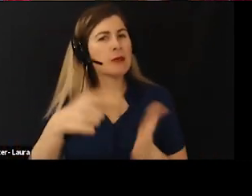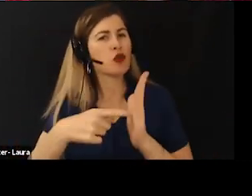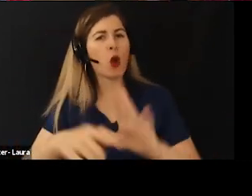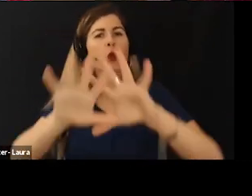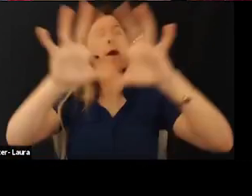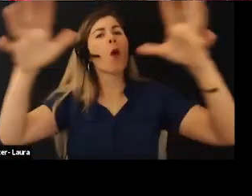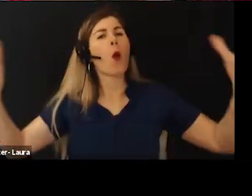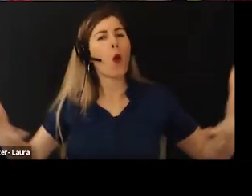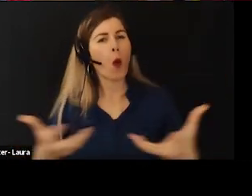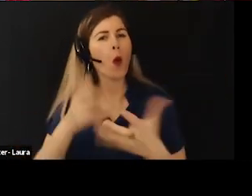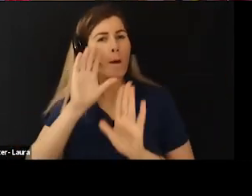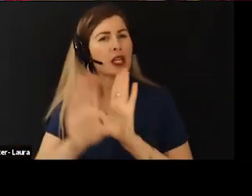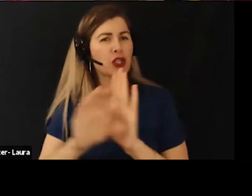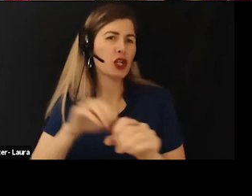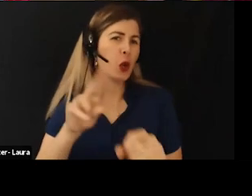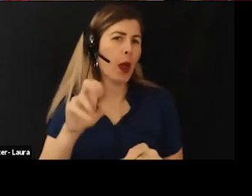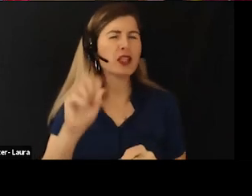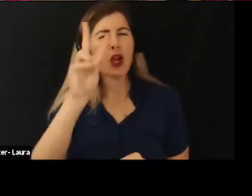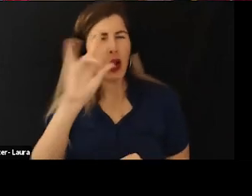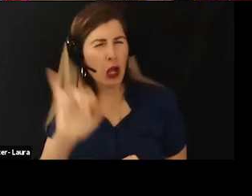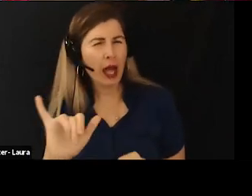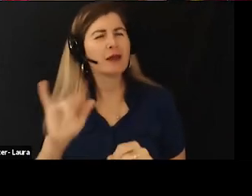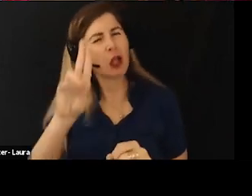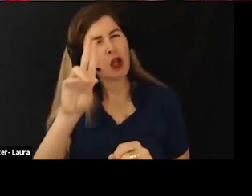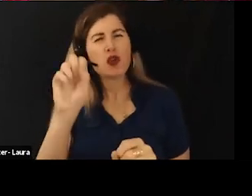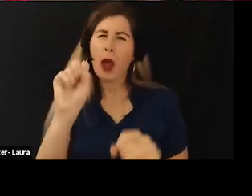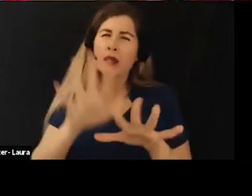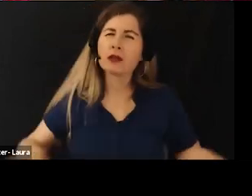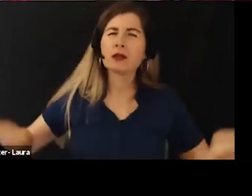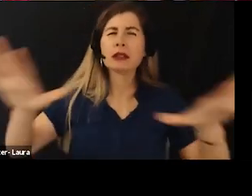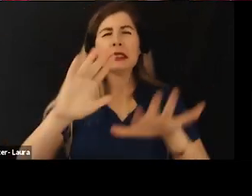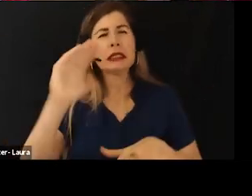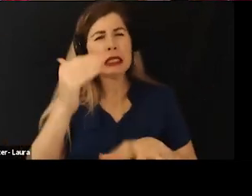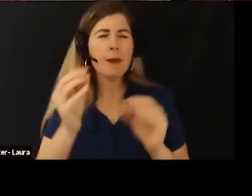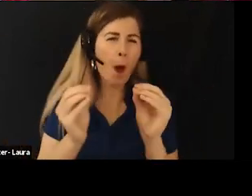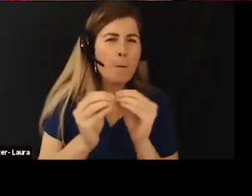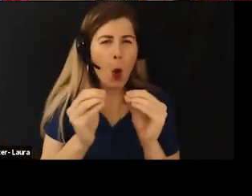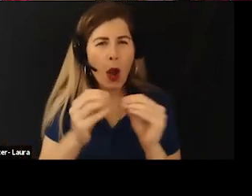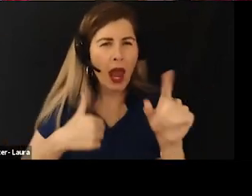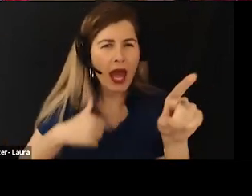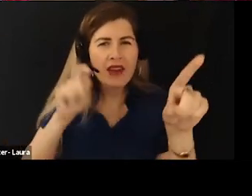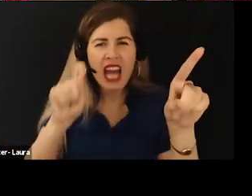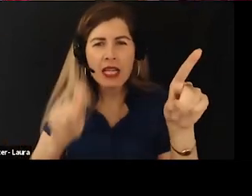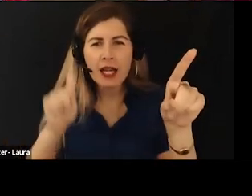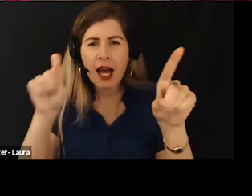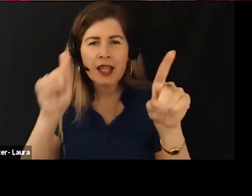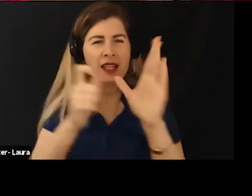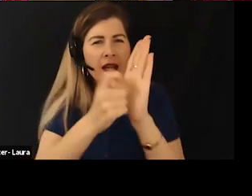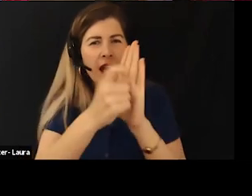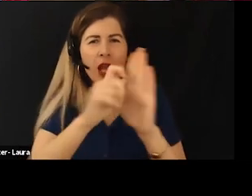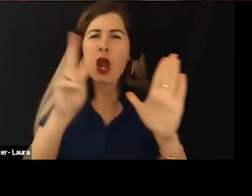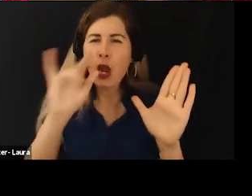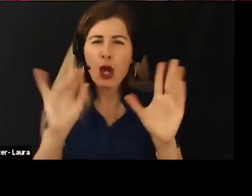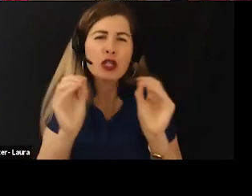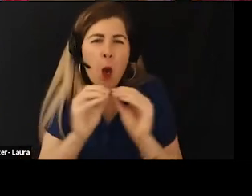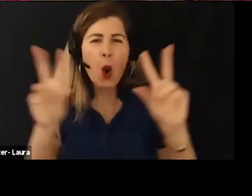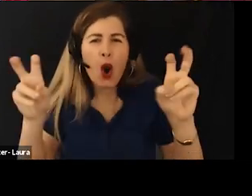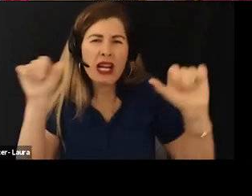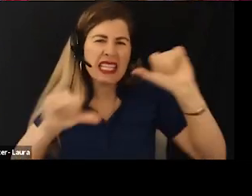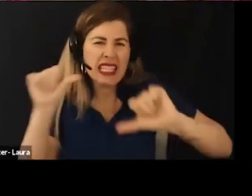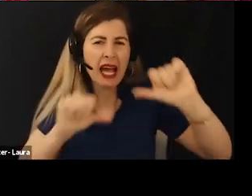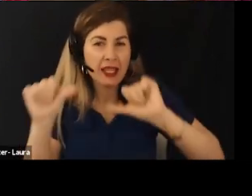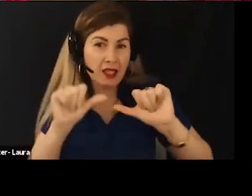It's the whole United States. It seems to have more dots on it. It even looks a little bit more scientific and sort of flag that will come back to that point in a minute.